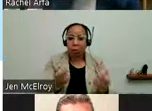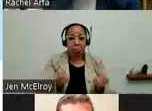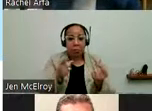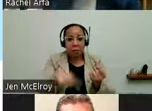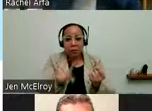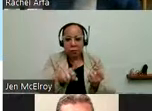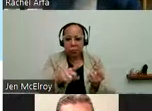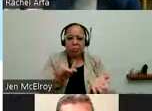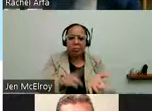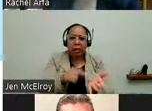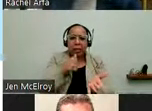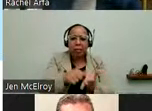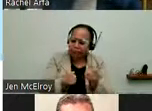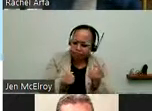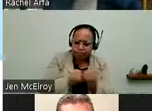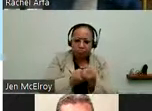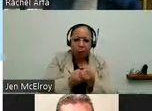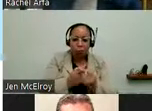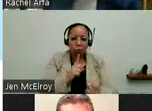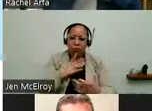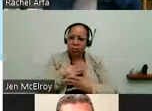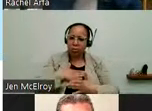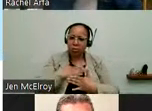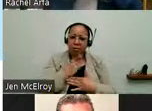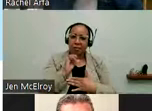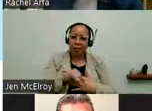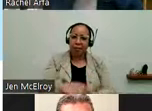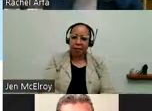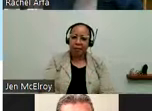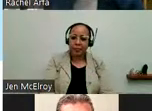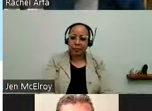letters of support. And we really appreciate that.